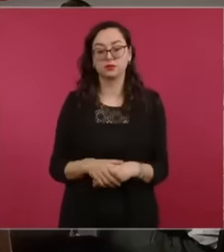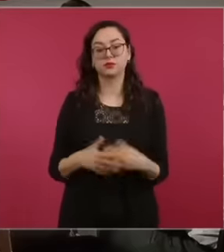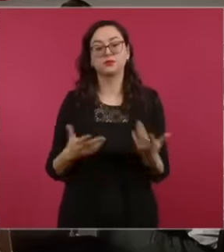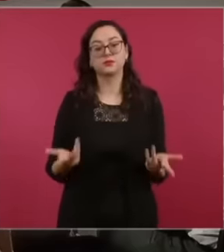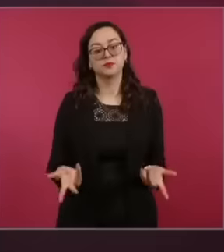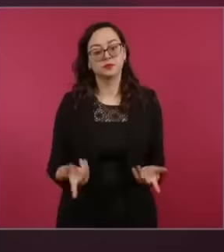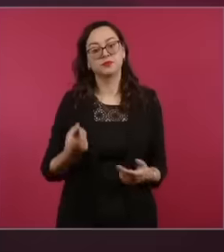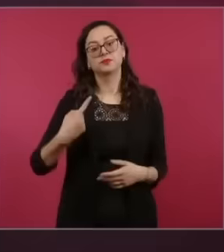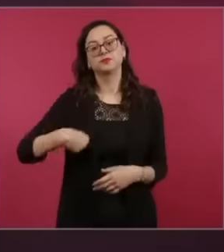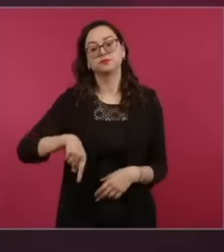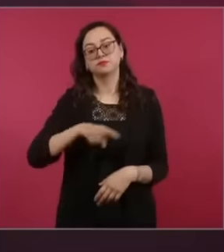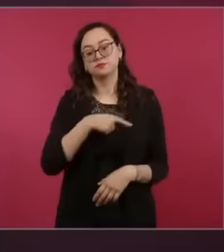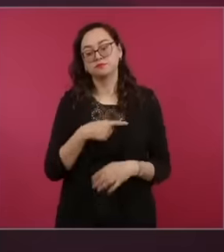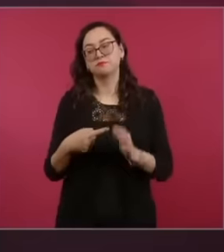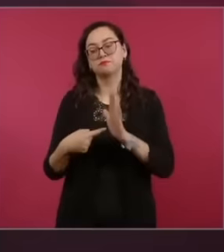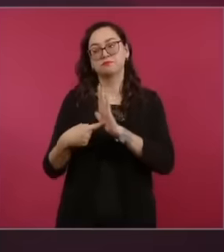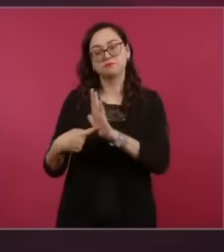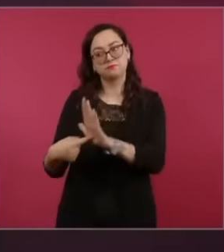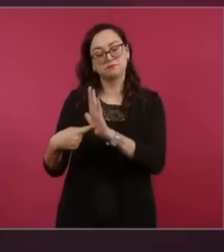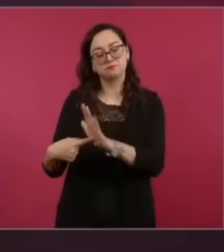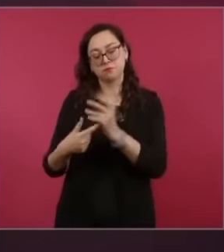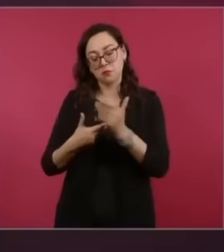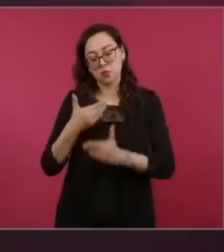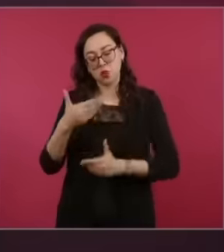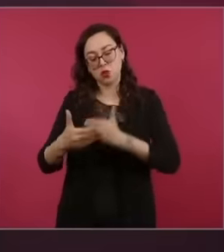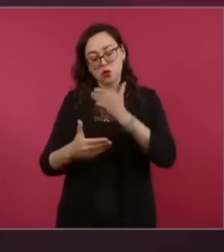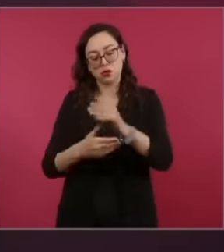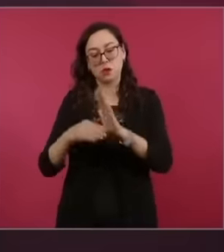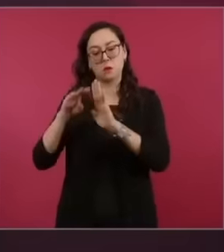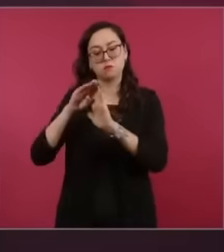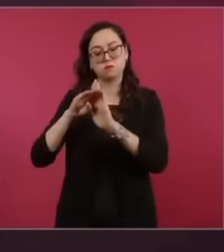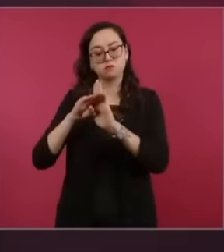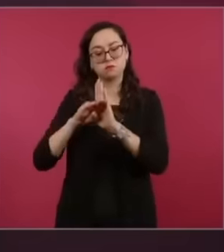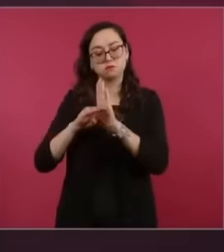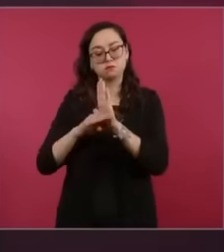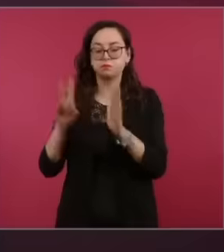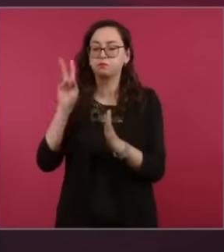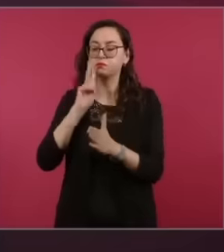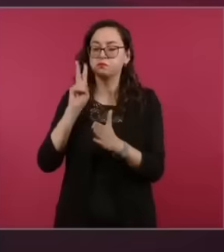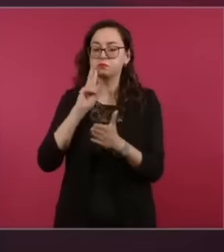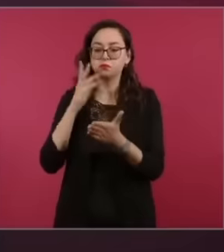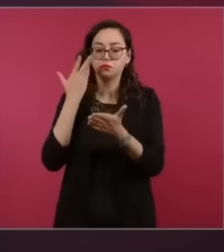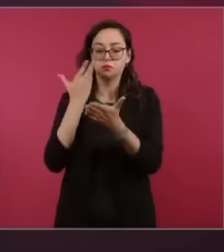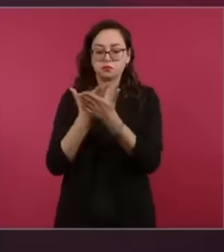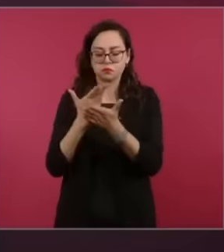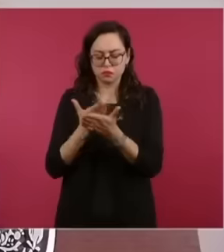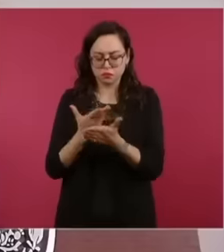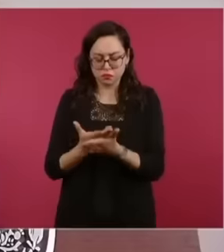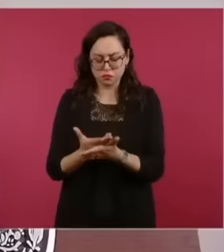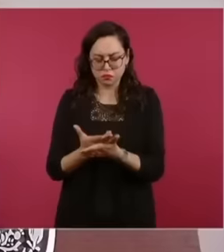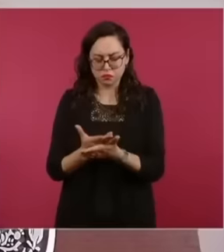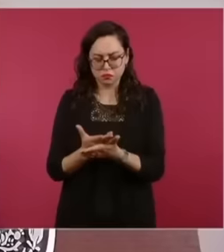its acts and its procedures and in some of the cases in which situations have been detected in such a way